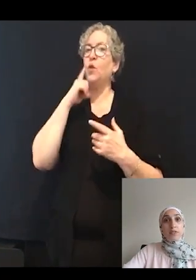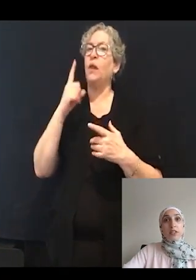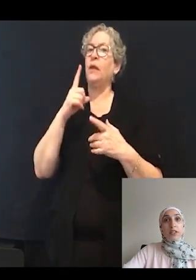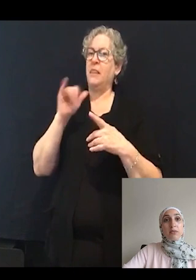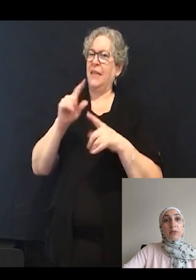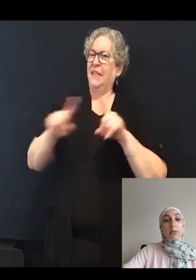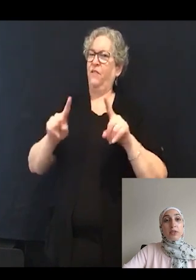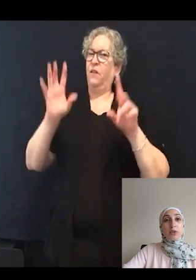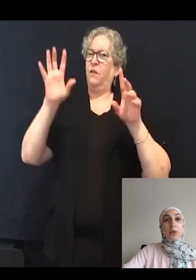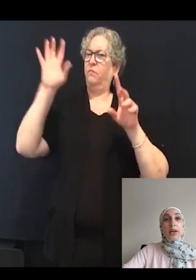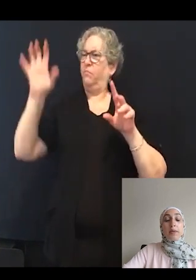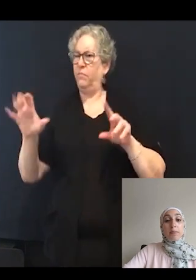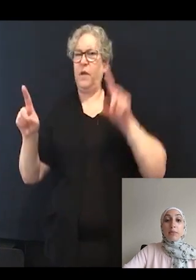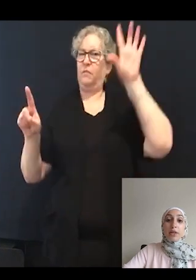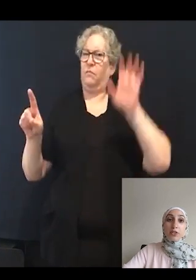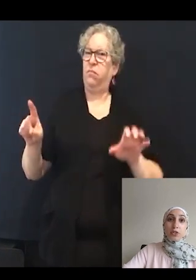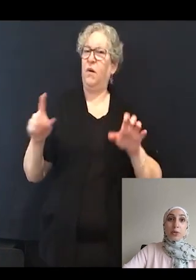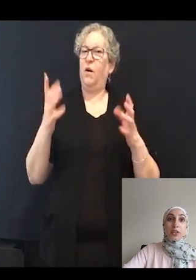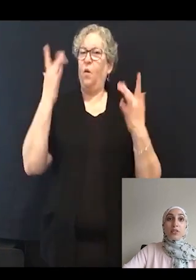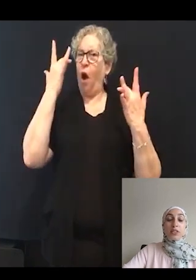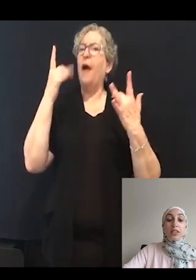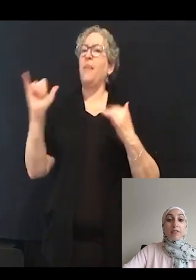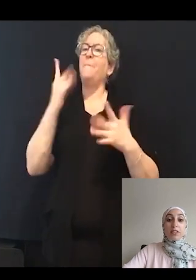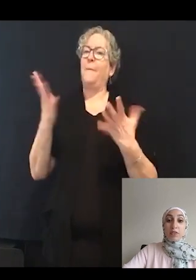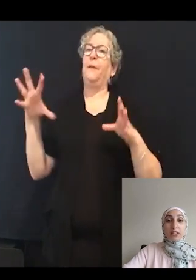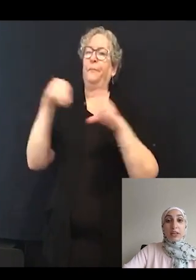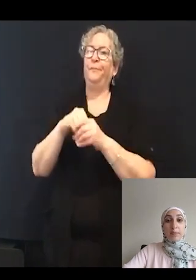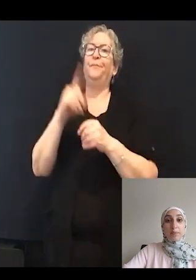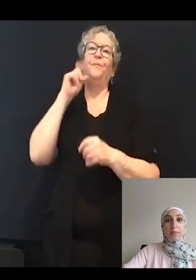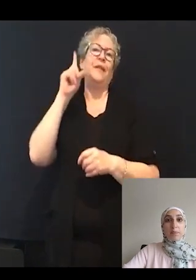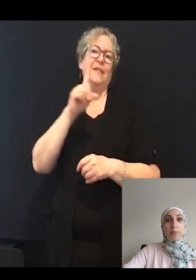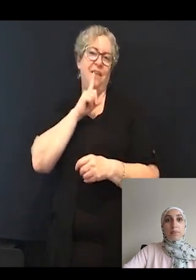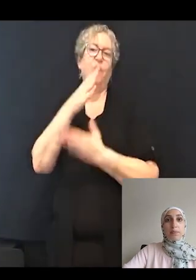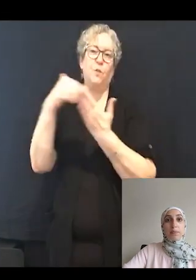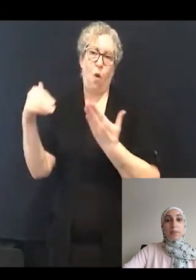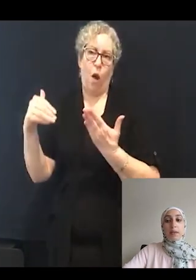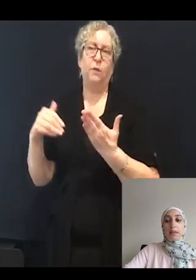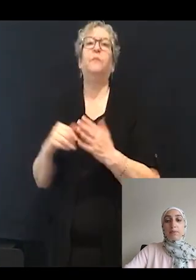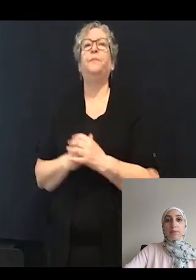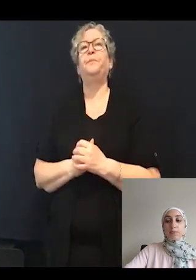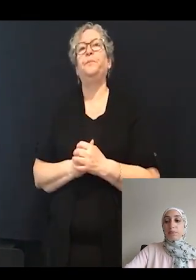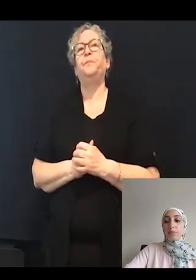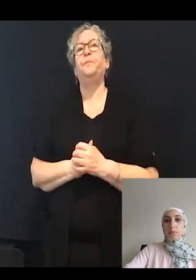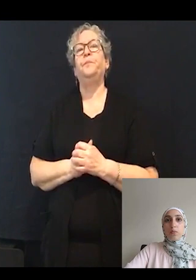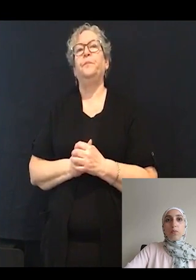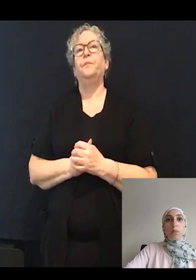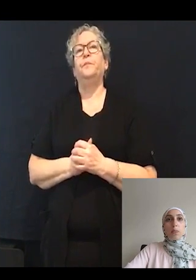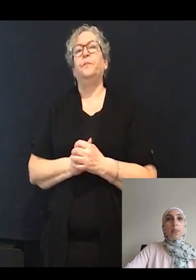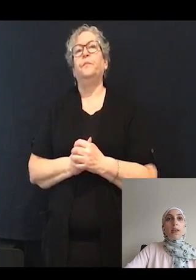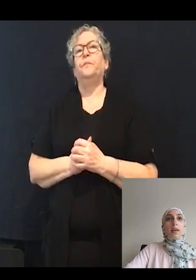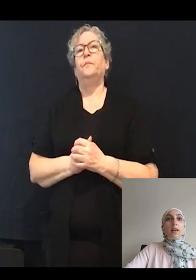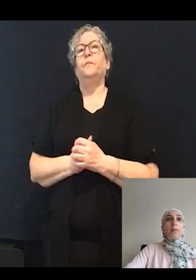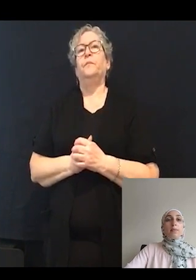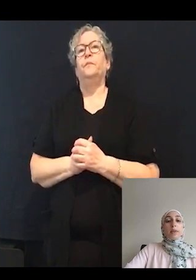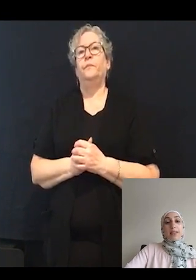of CTBP2 may be contributing to the deafness phenotype.